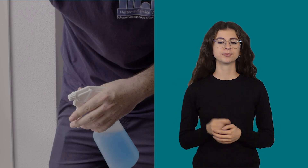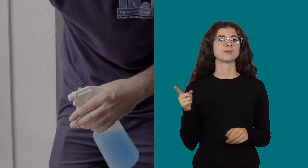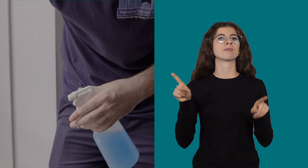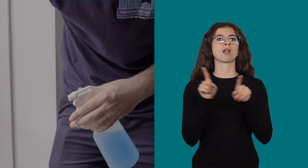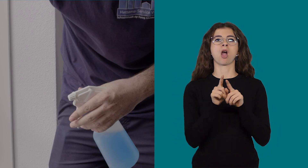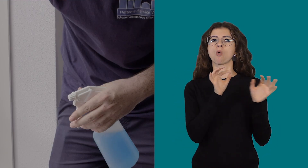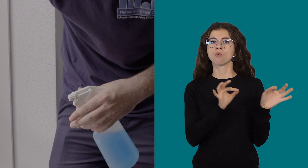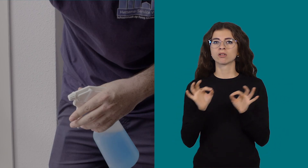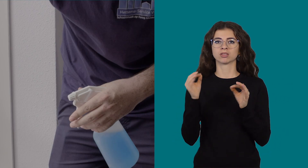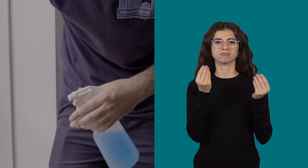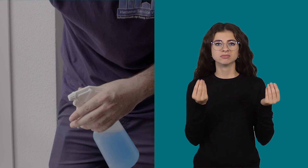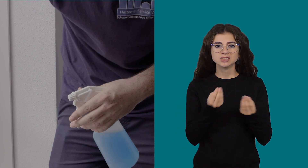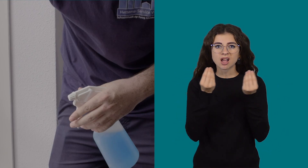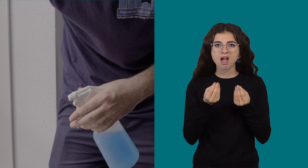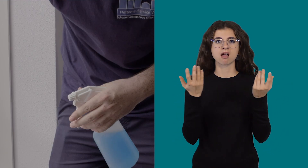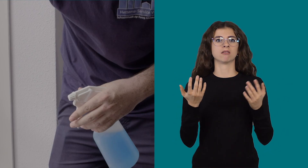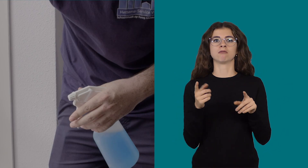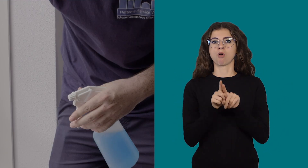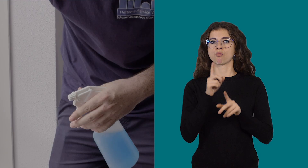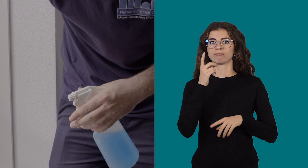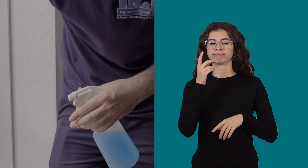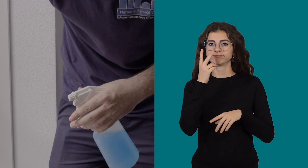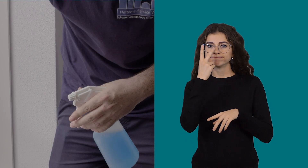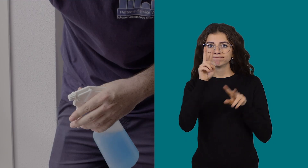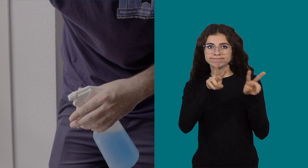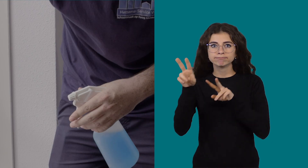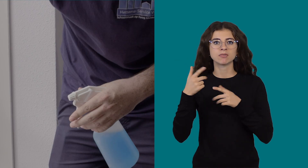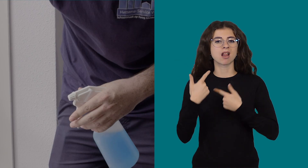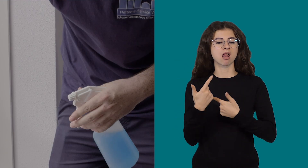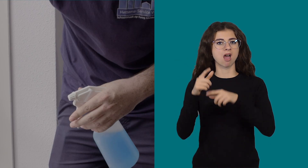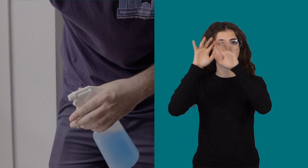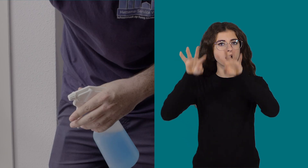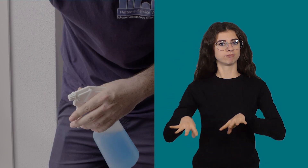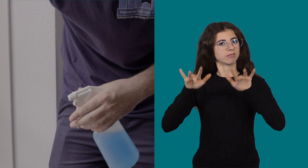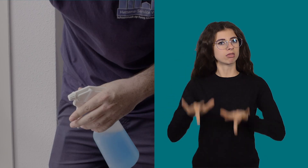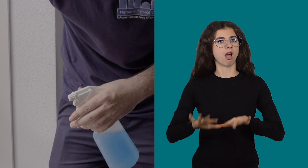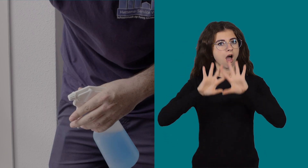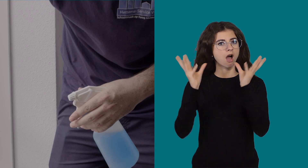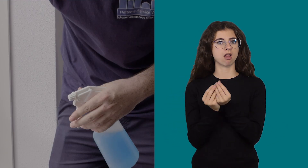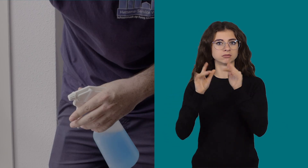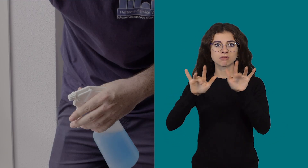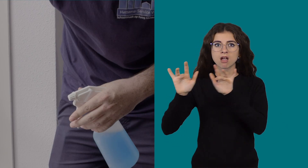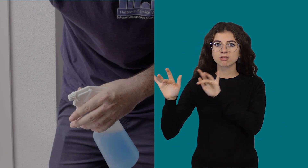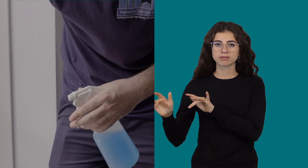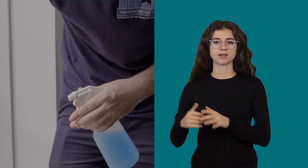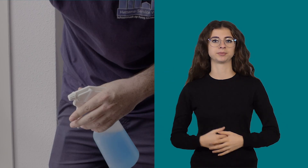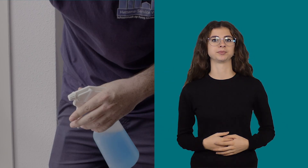He arranges things and ensure that the supplies are refilled.